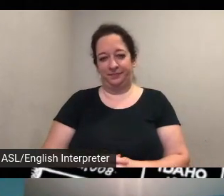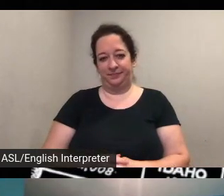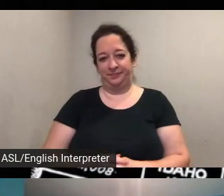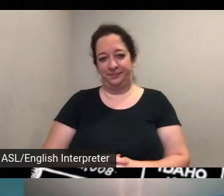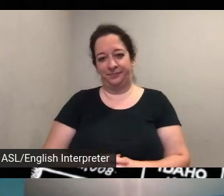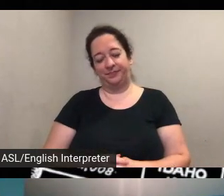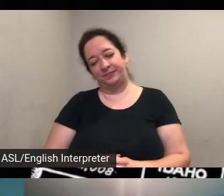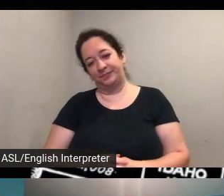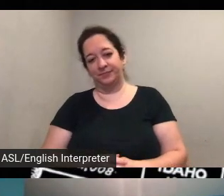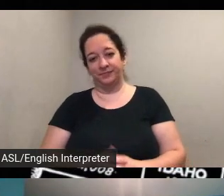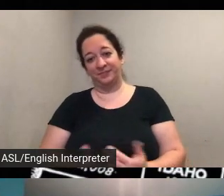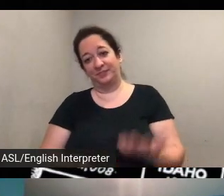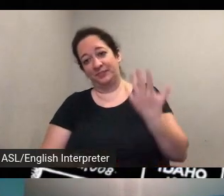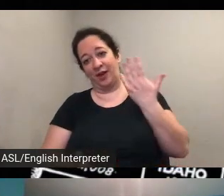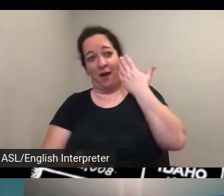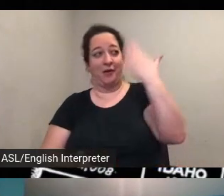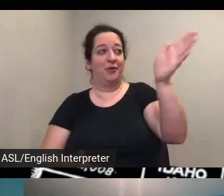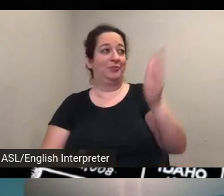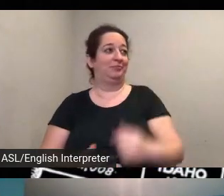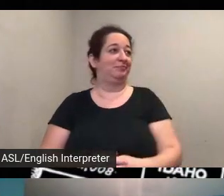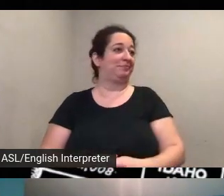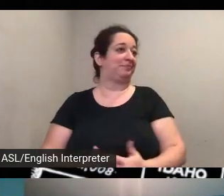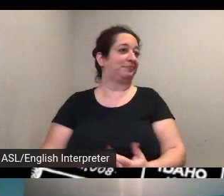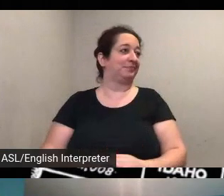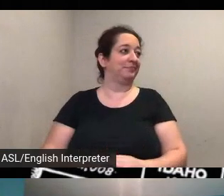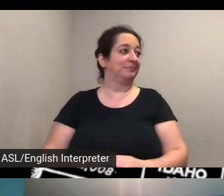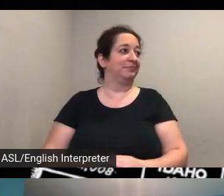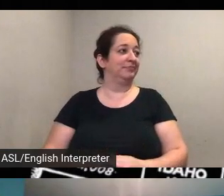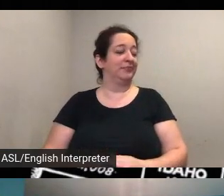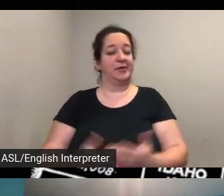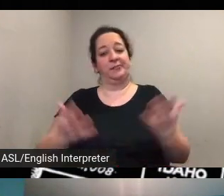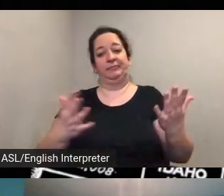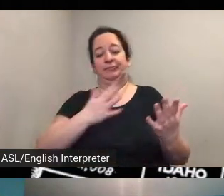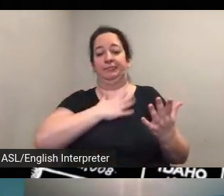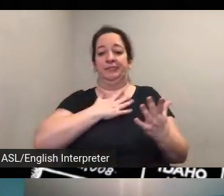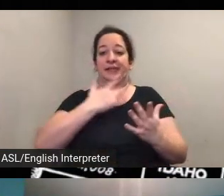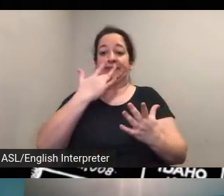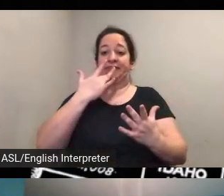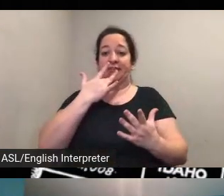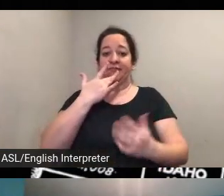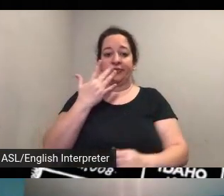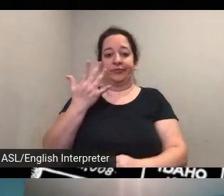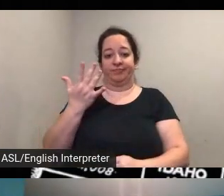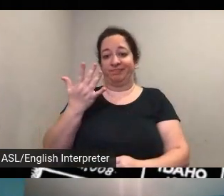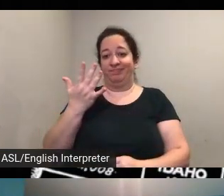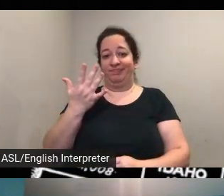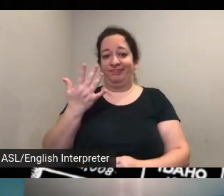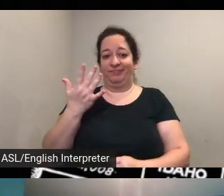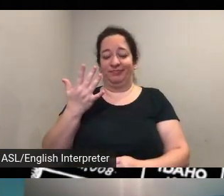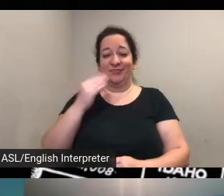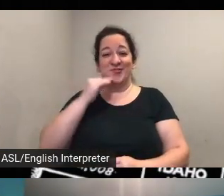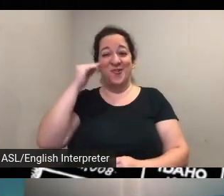oh i don't know um my my favorite on the the home where helen keller grew up